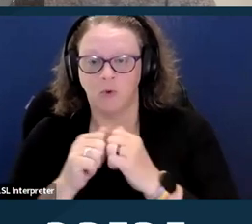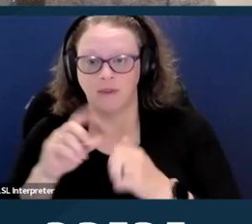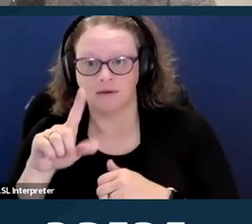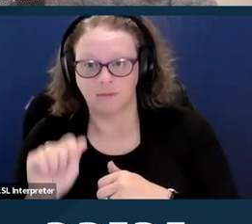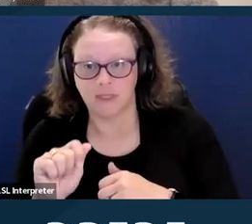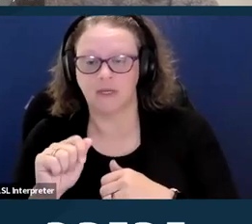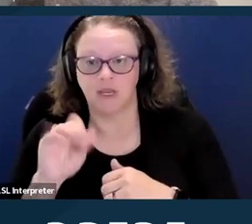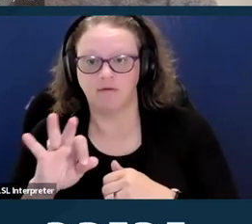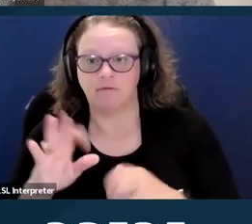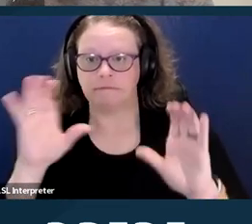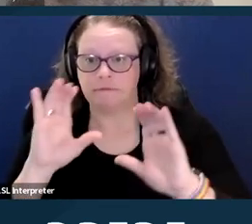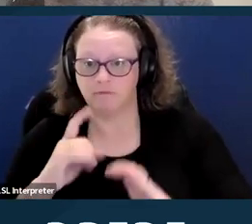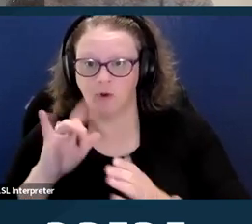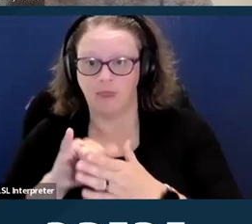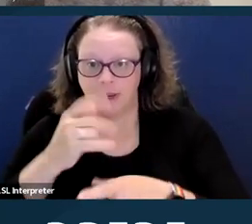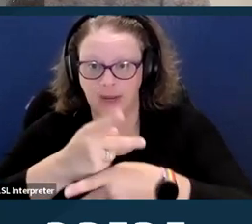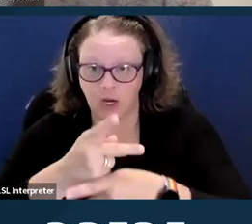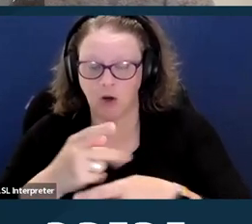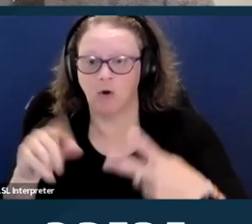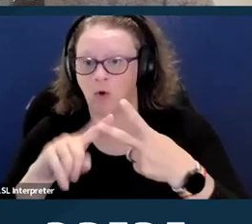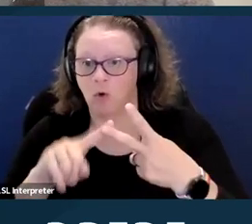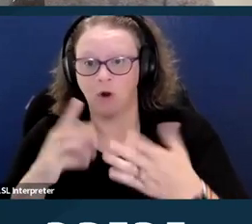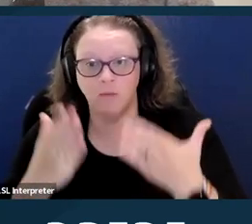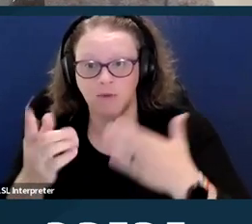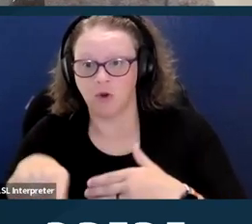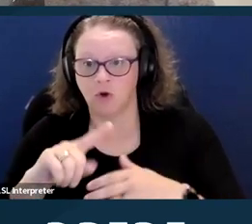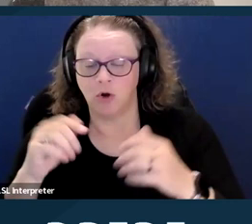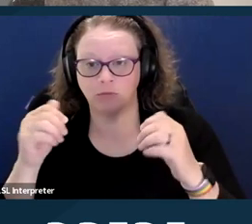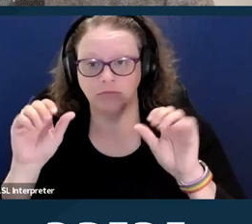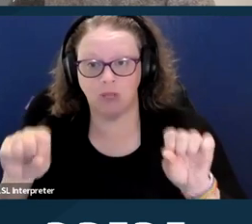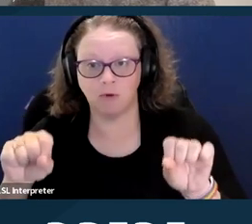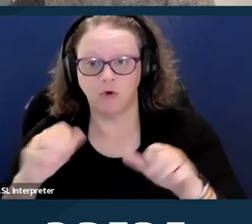or you may be able to aid and educate your clients